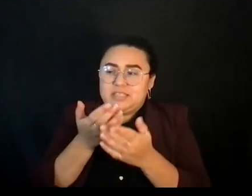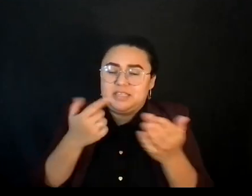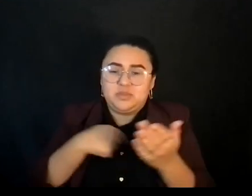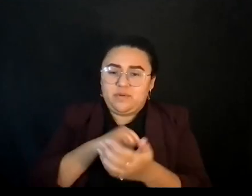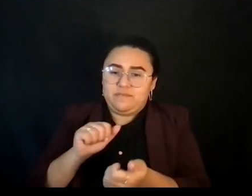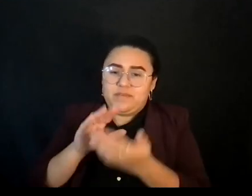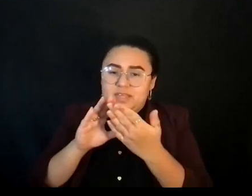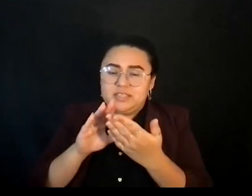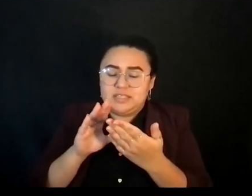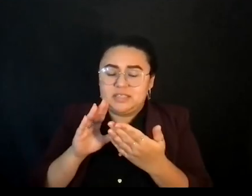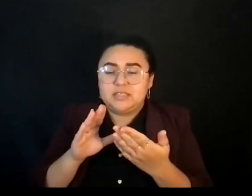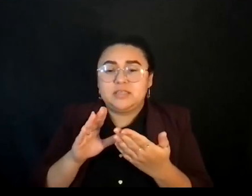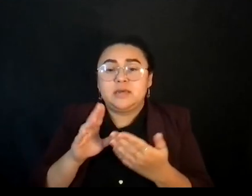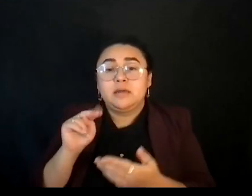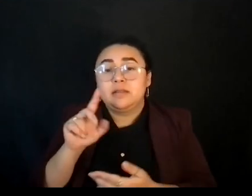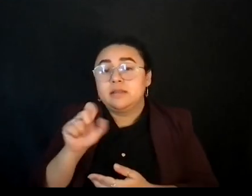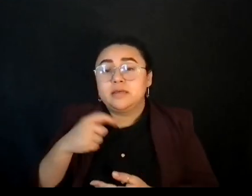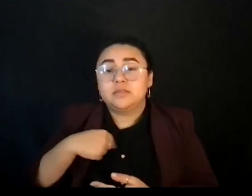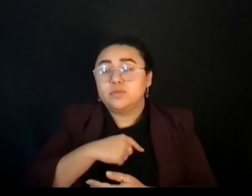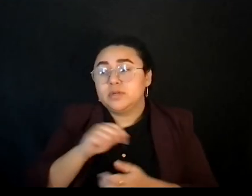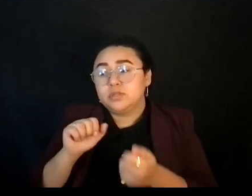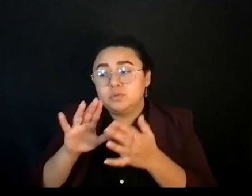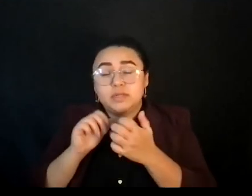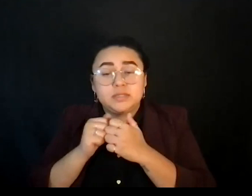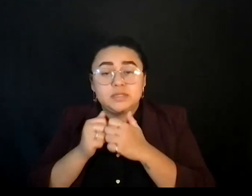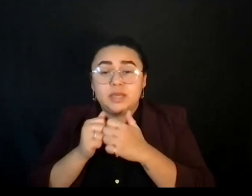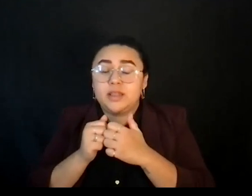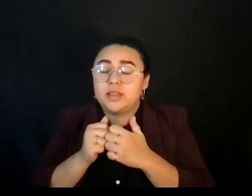address that together, truly going to come up short.